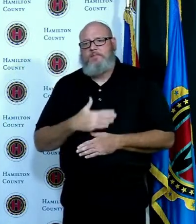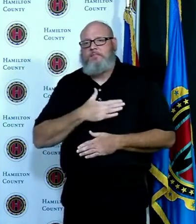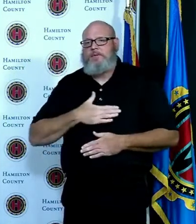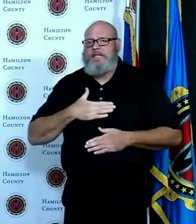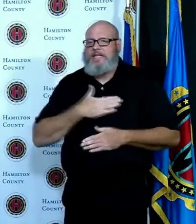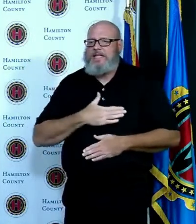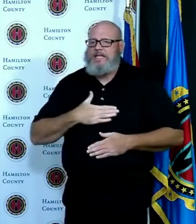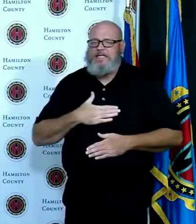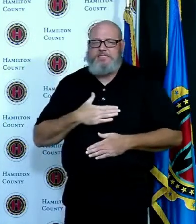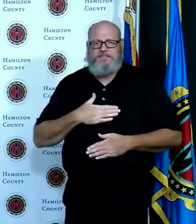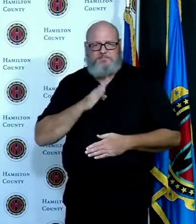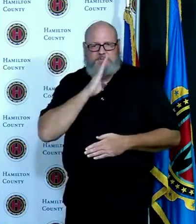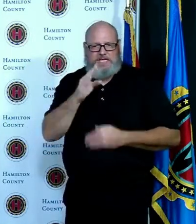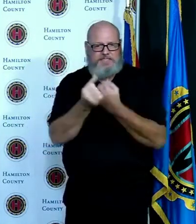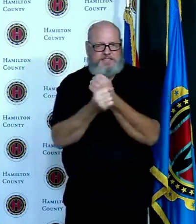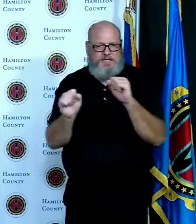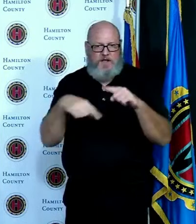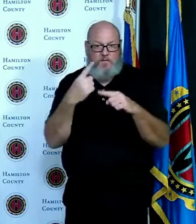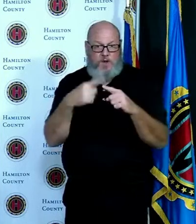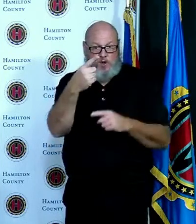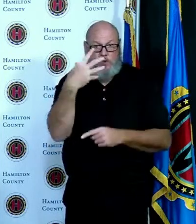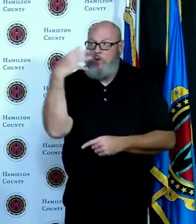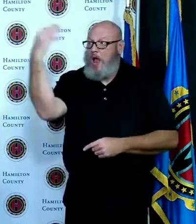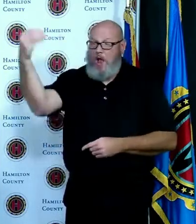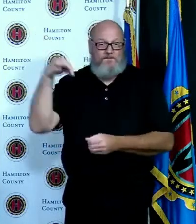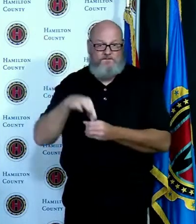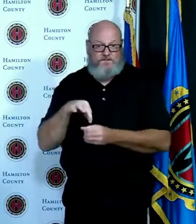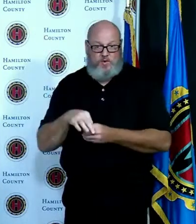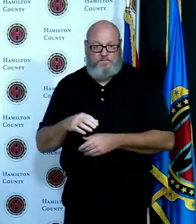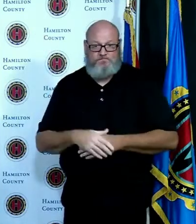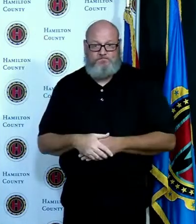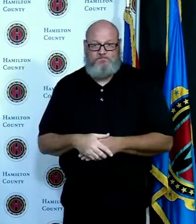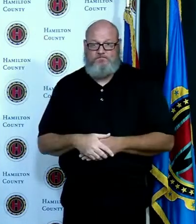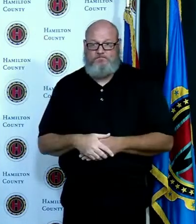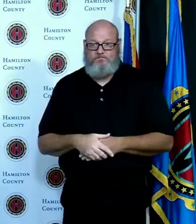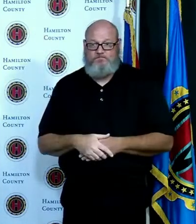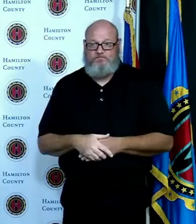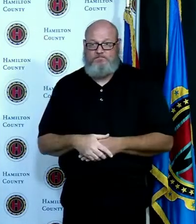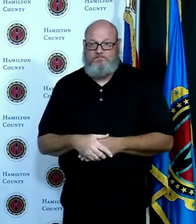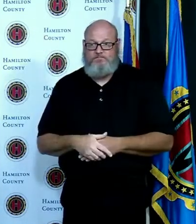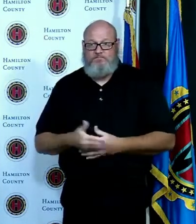we will have precautions at all the polling places but if you want to bring your own pen wear your